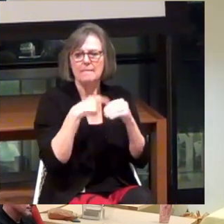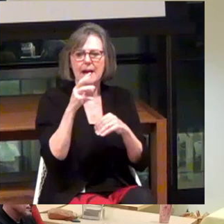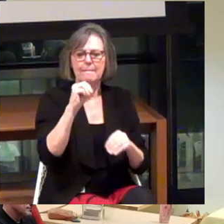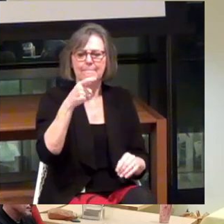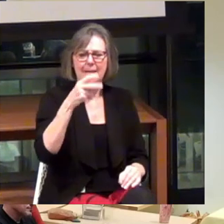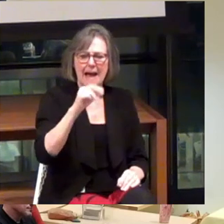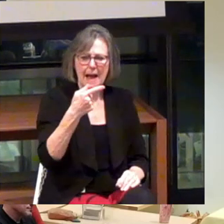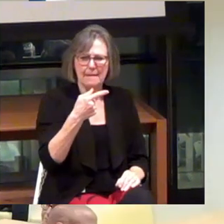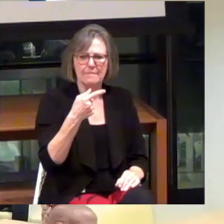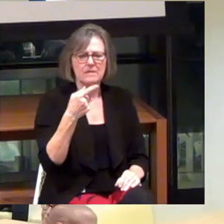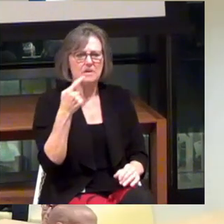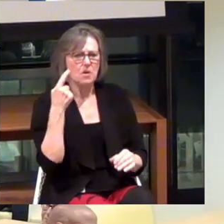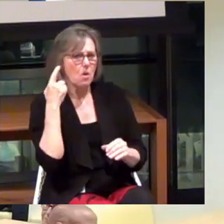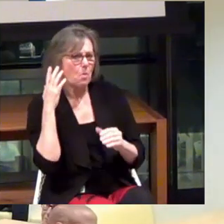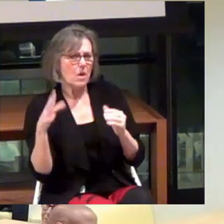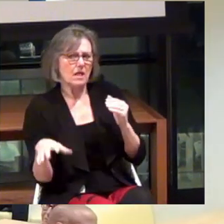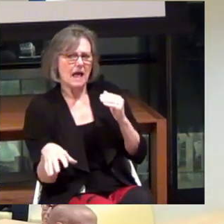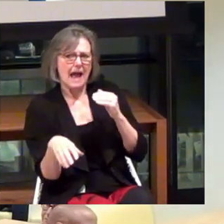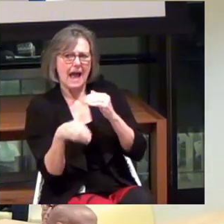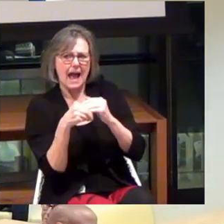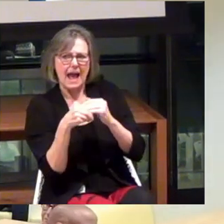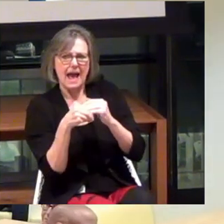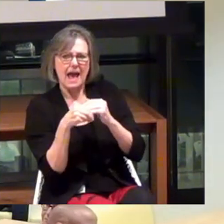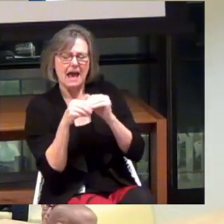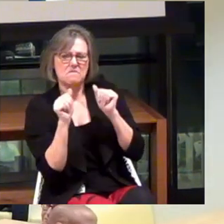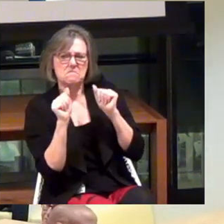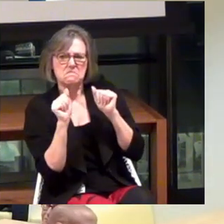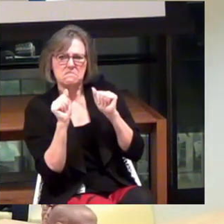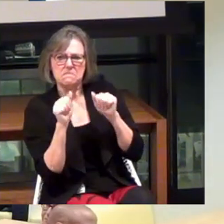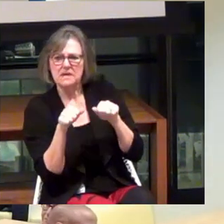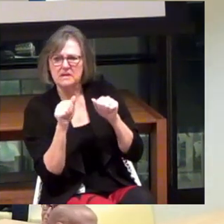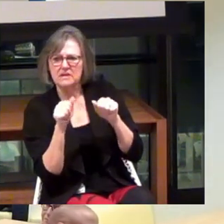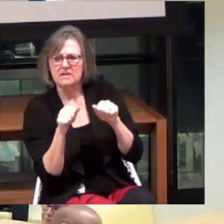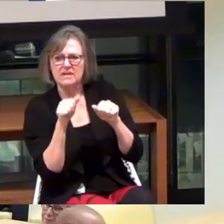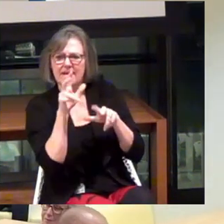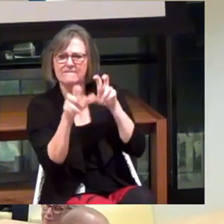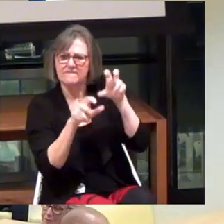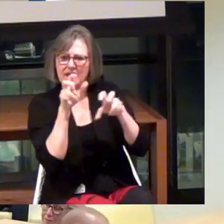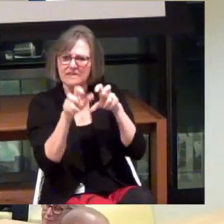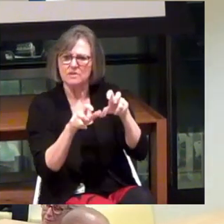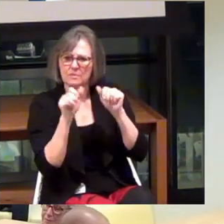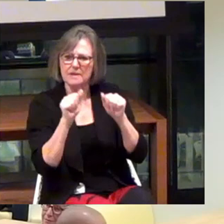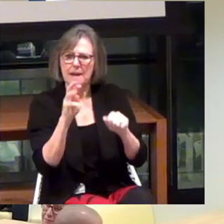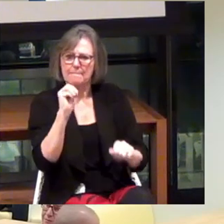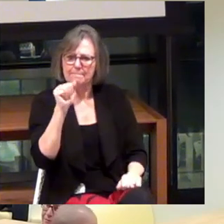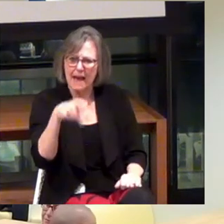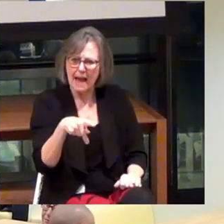Do you think you'll add potential investors to a potential map, so people can quickly